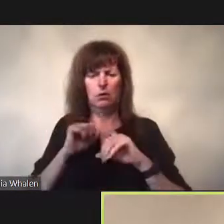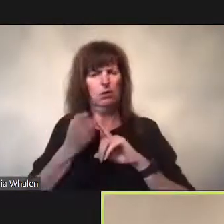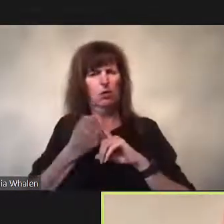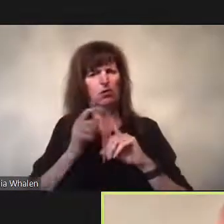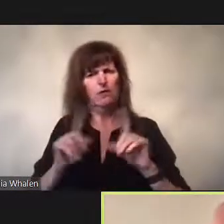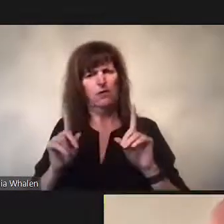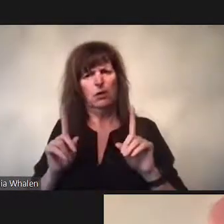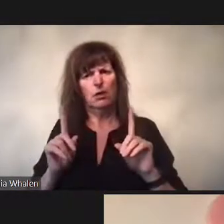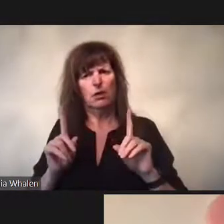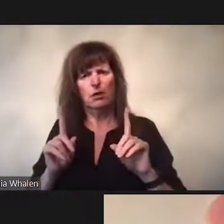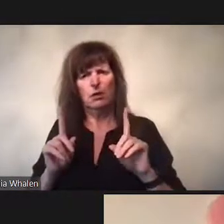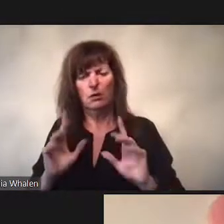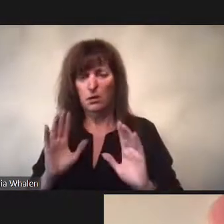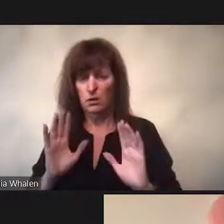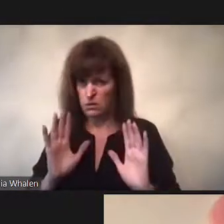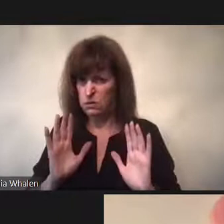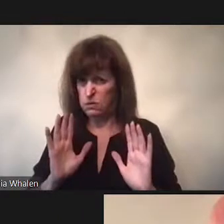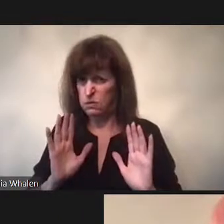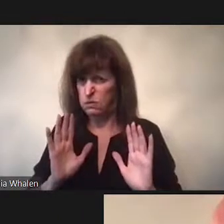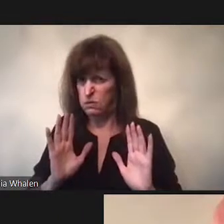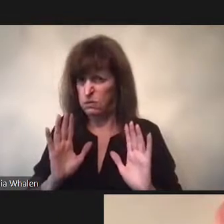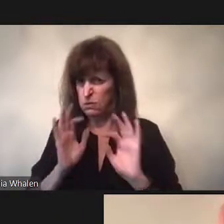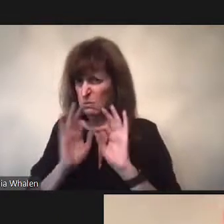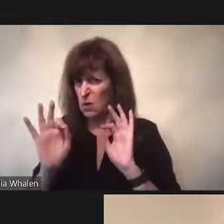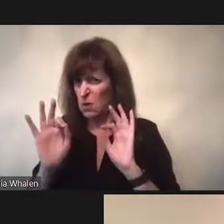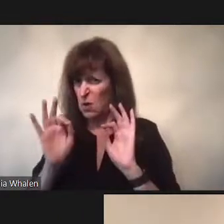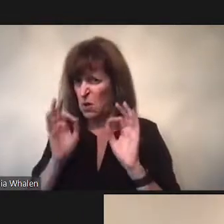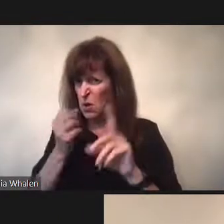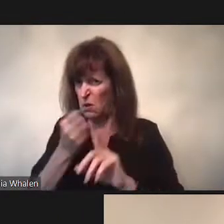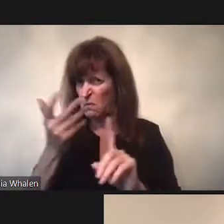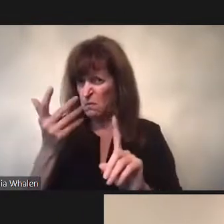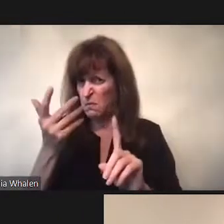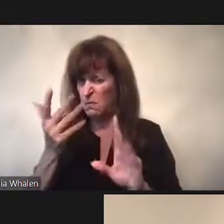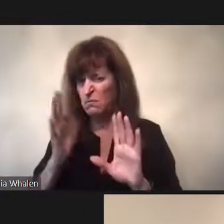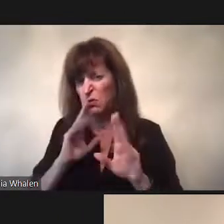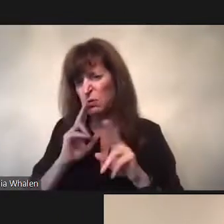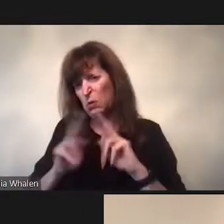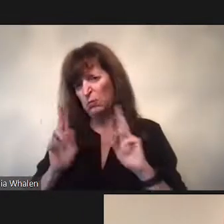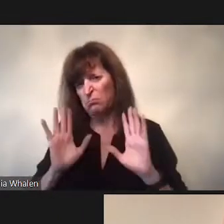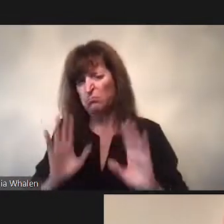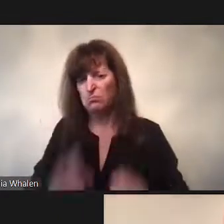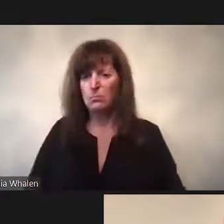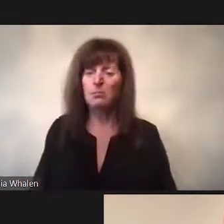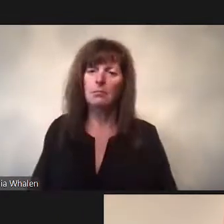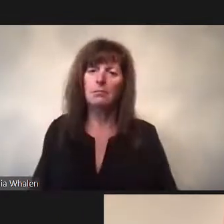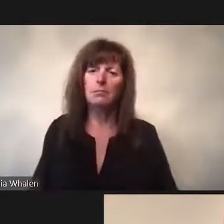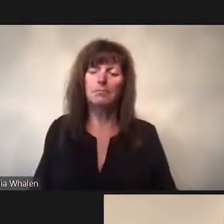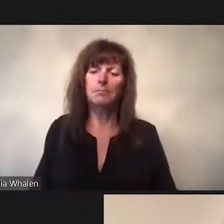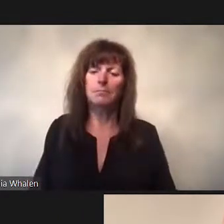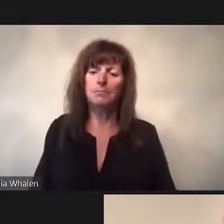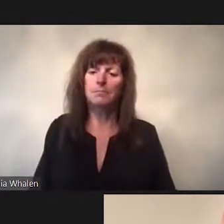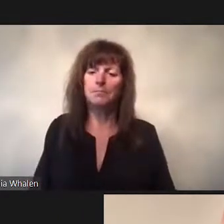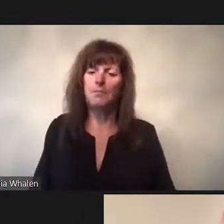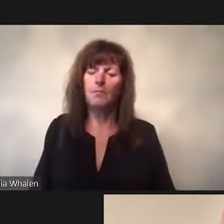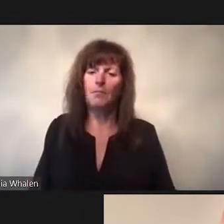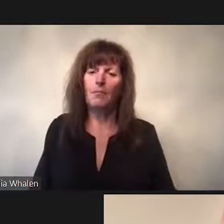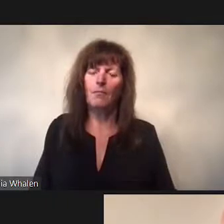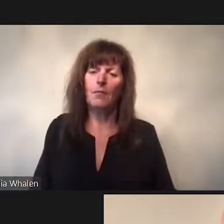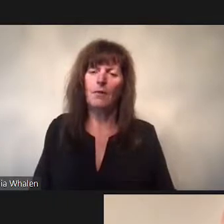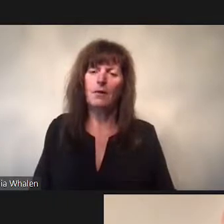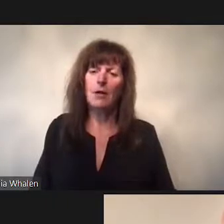How is Sweden doing as opposed to our neighbours in Sweden, oh they are dying. Look at Russia!